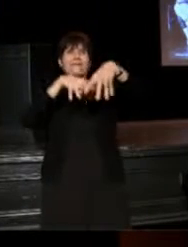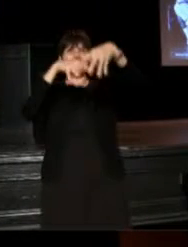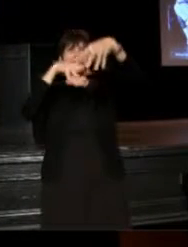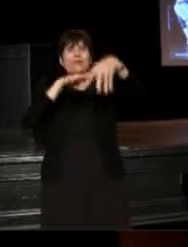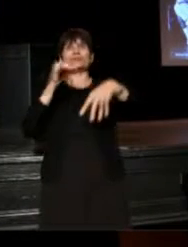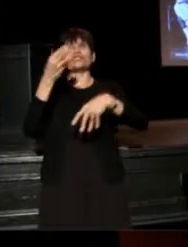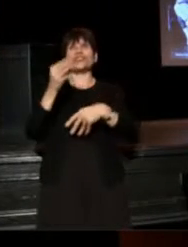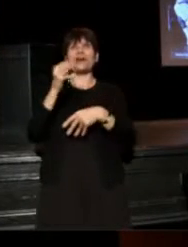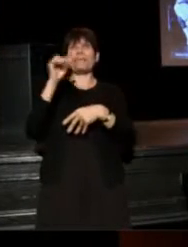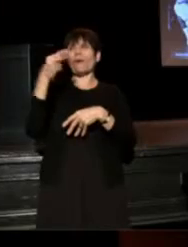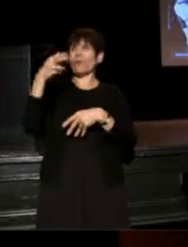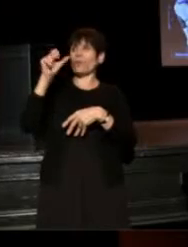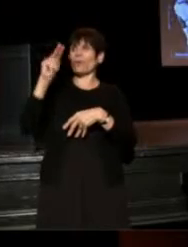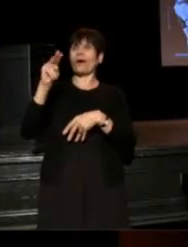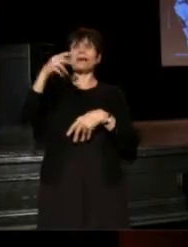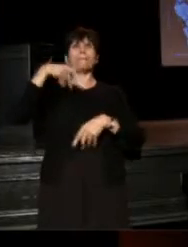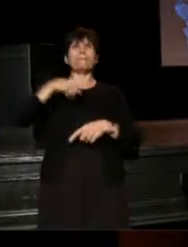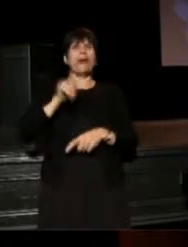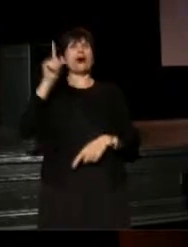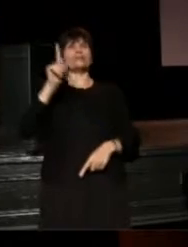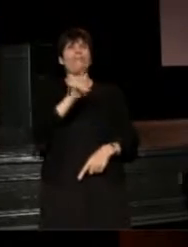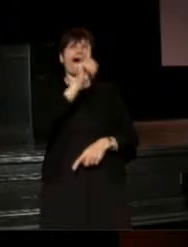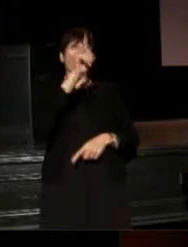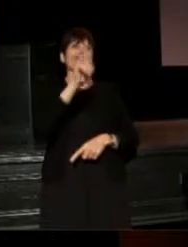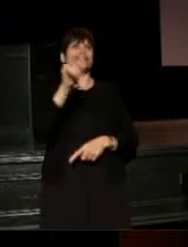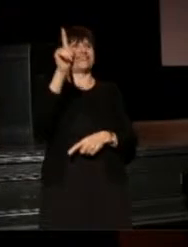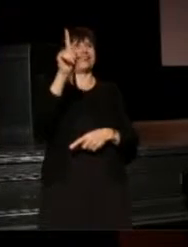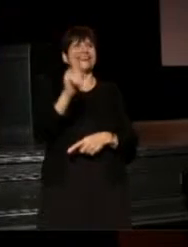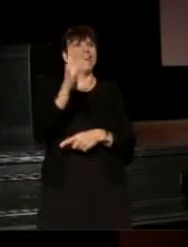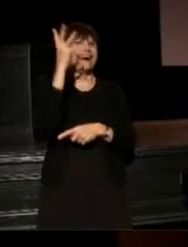When Jim O'Quinn goes marching out